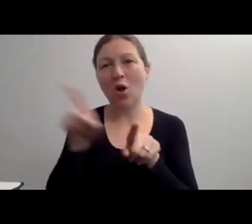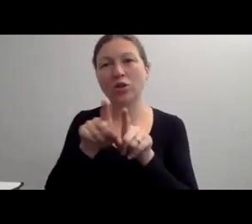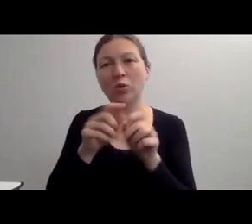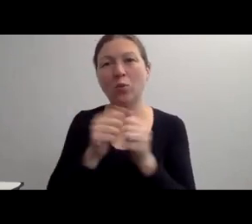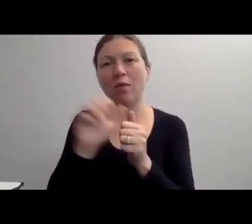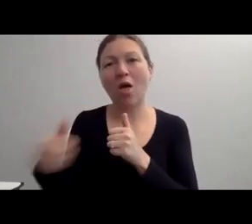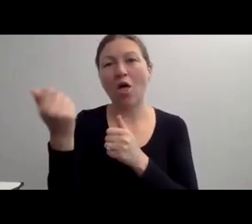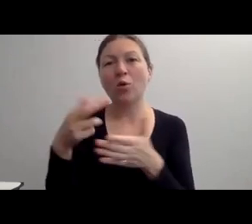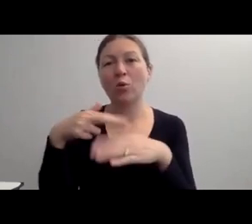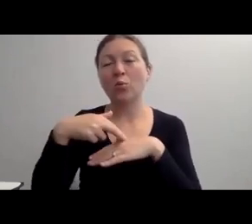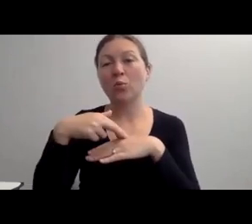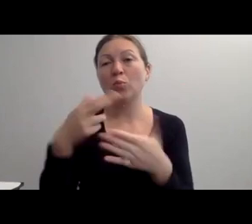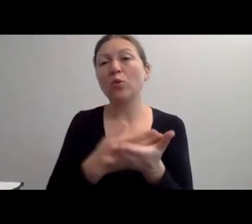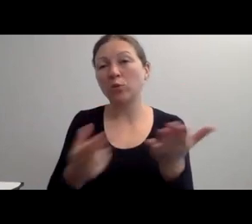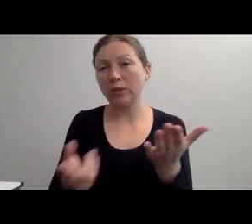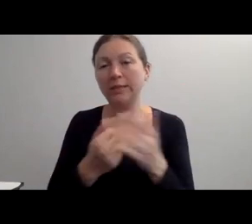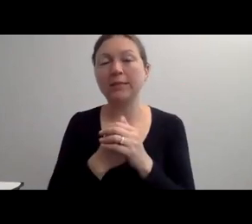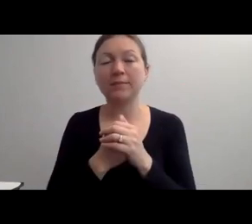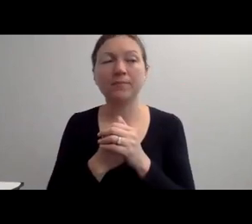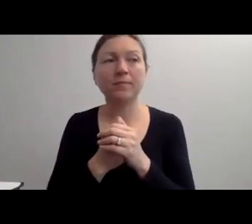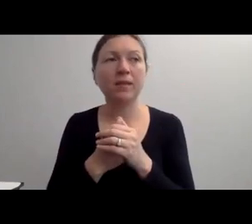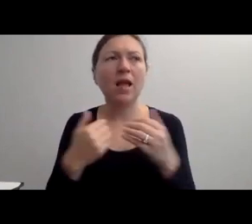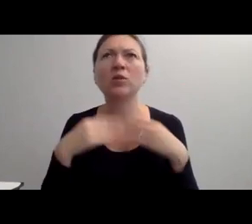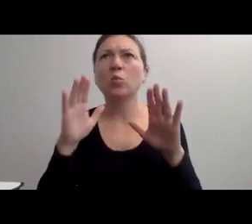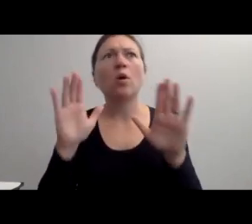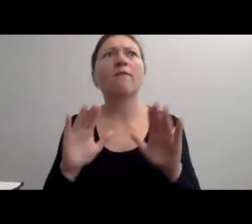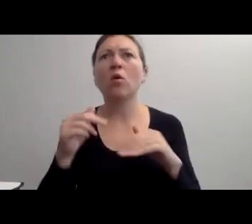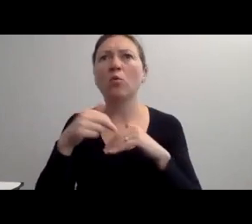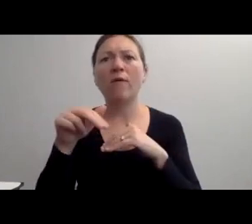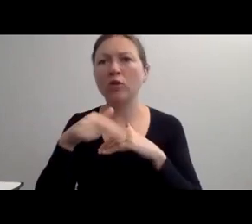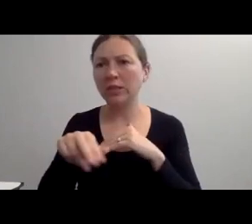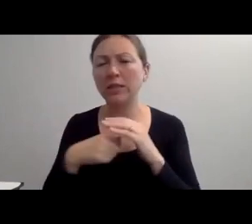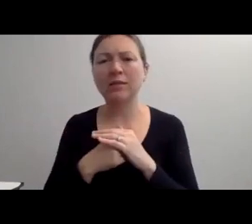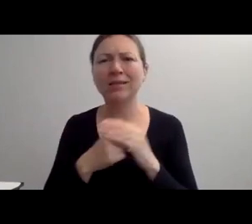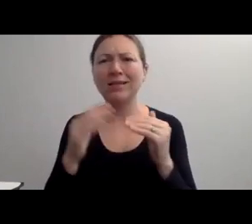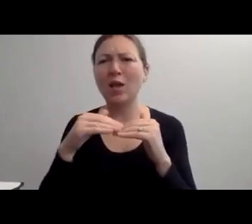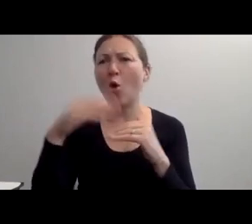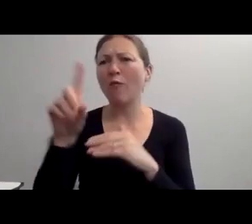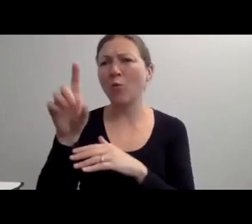FOCUS -- A BETTER FOCUS FOR YOUR STORIES IS INSTEAD ON ISSUES THAT AFFECT THE DISABILITY